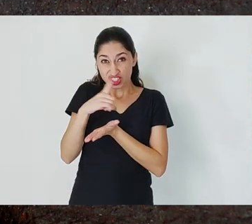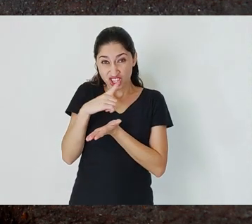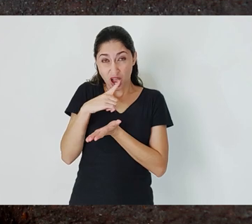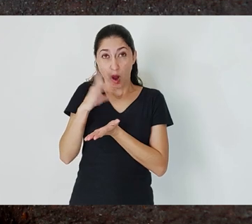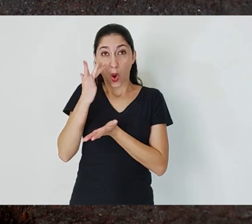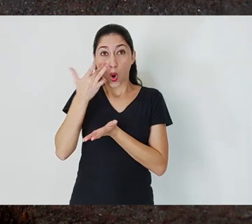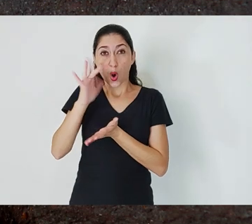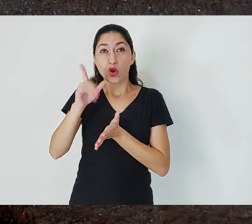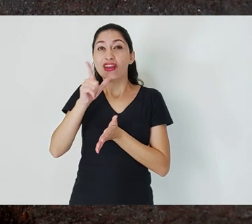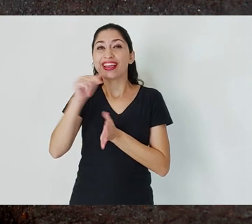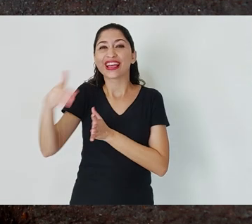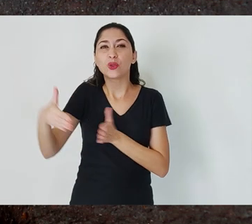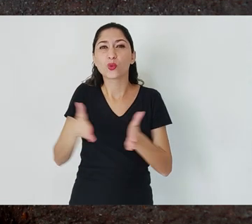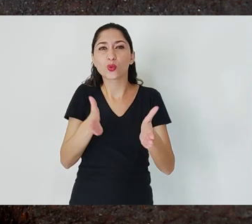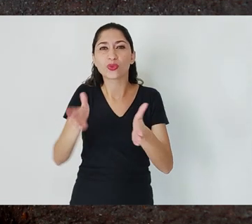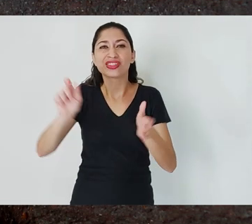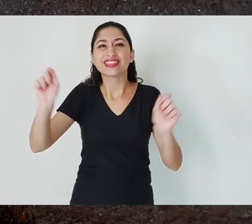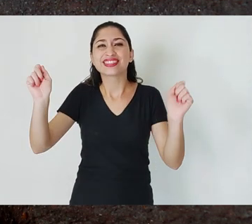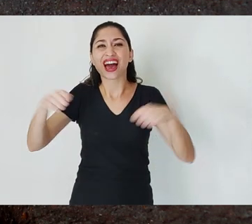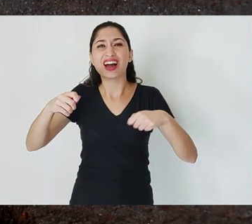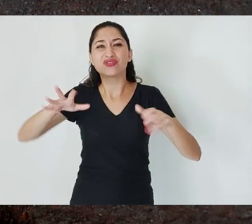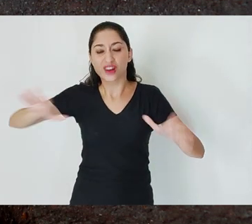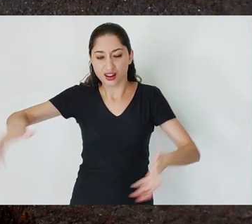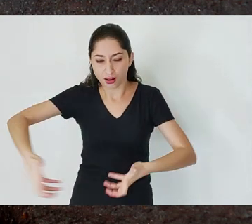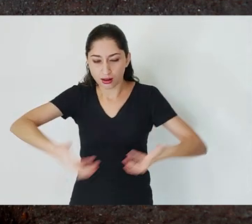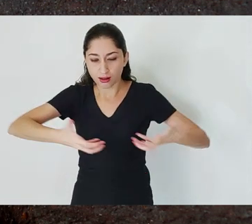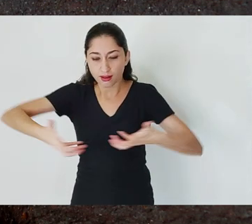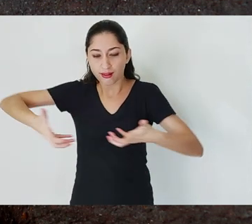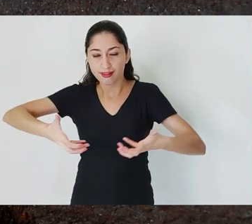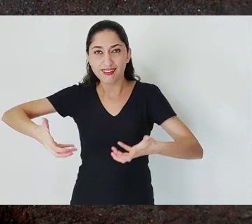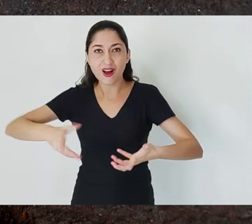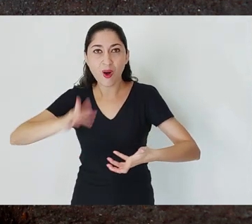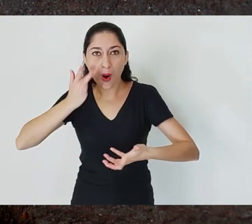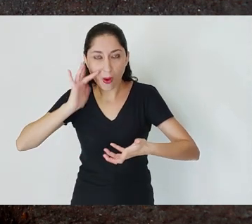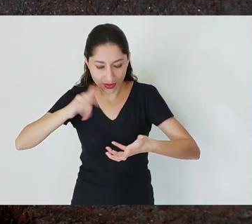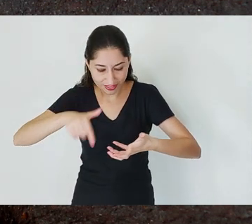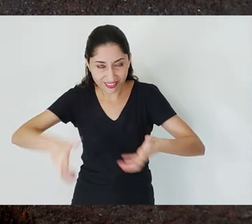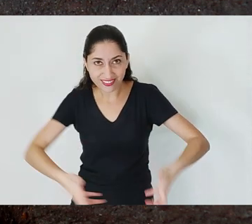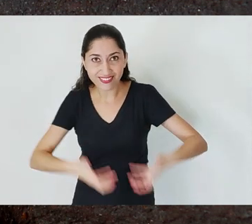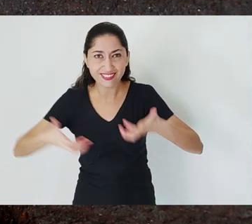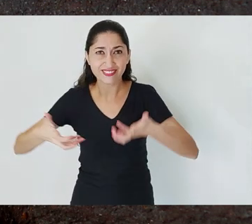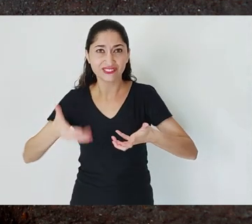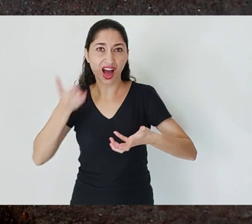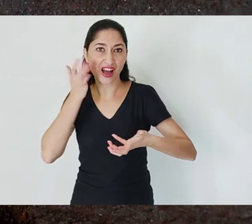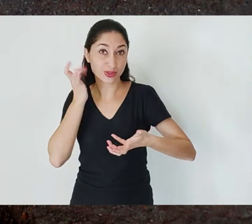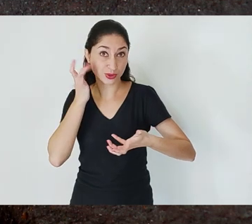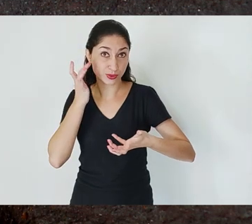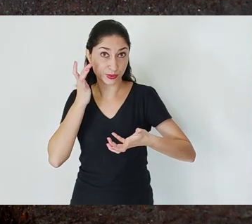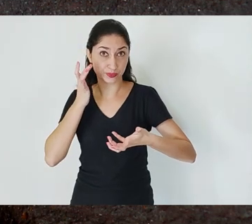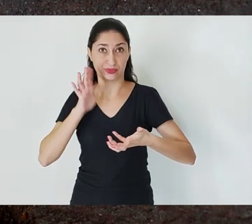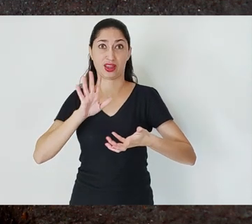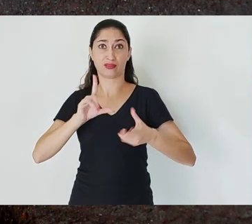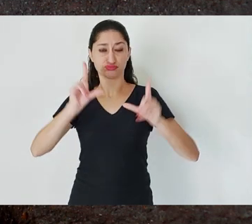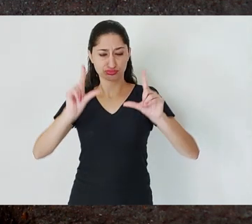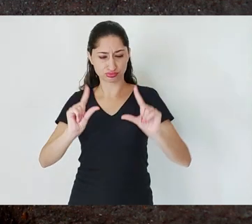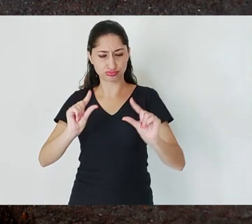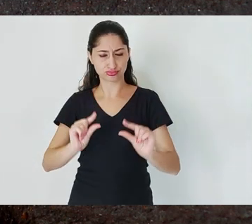Now you have deep mines, now you have more sophisticated technologies for crushing gold,